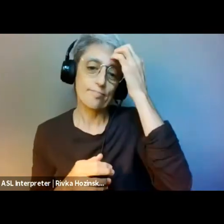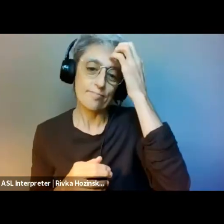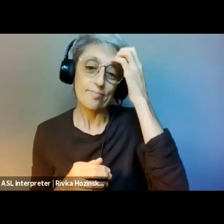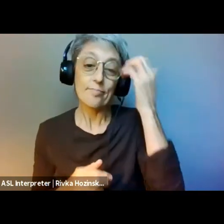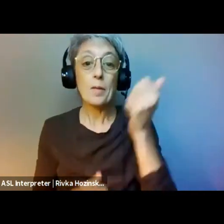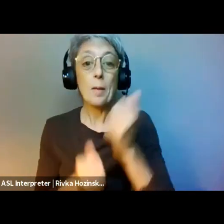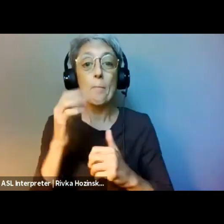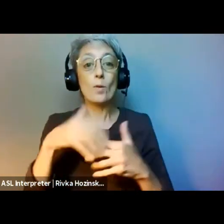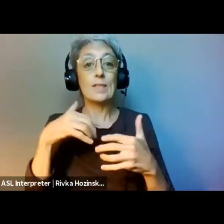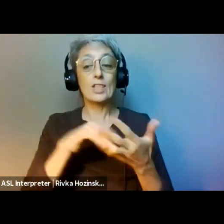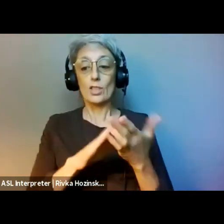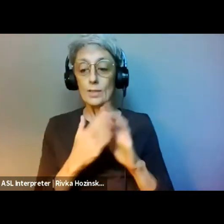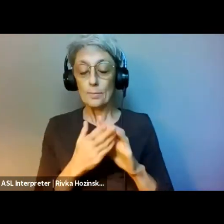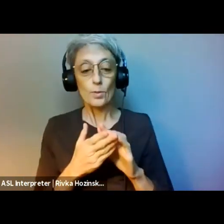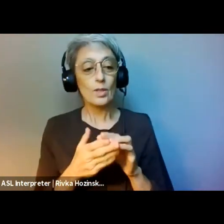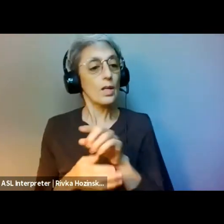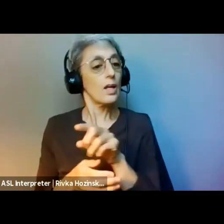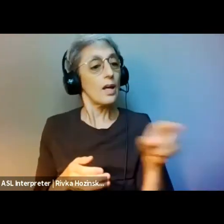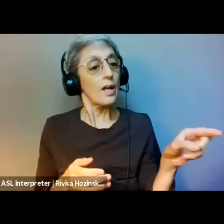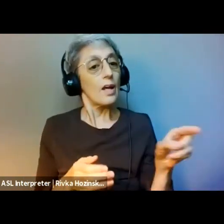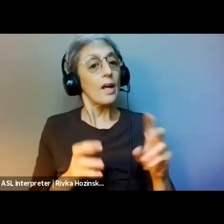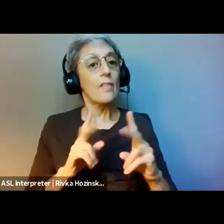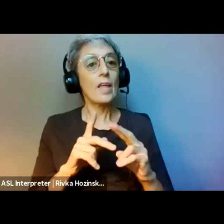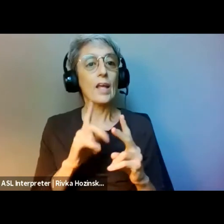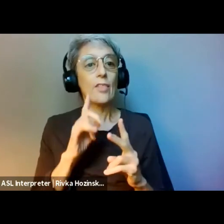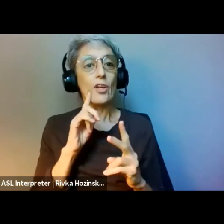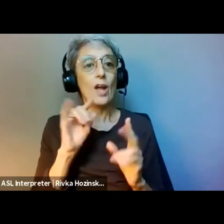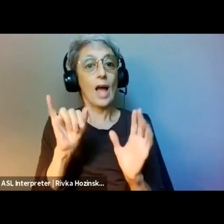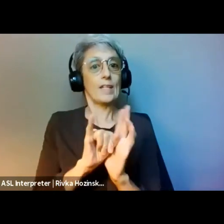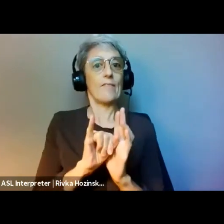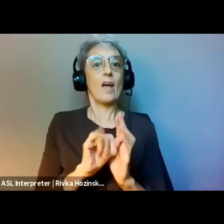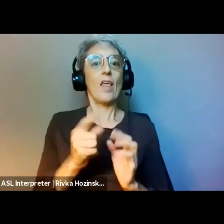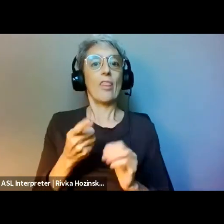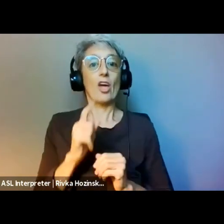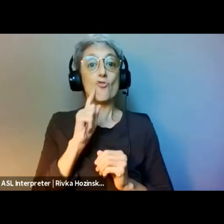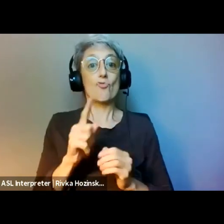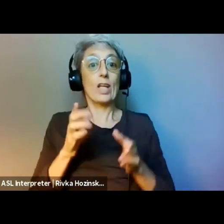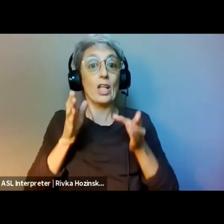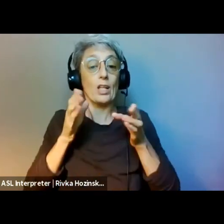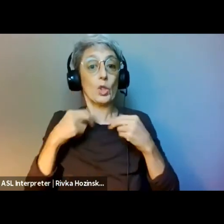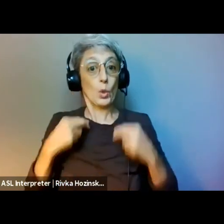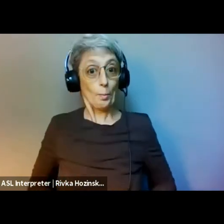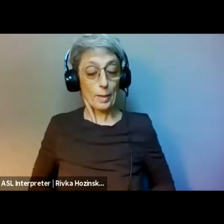or a practice or policy of control by one people, or power over others,